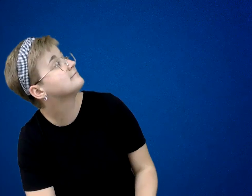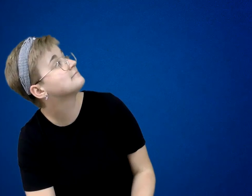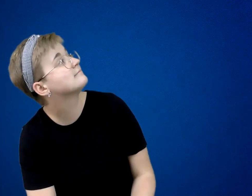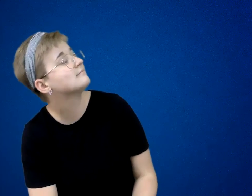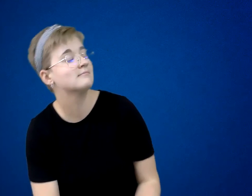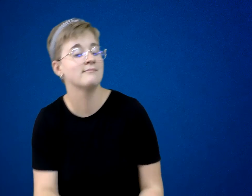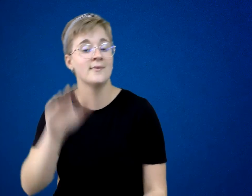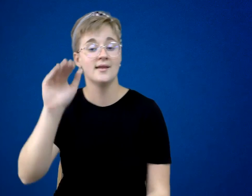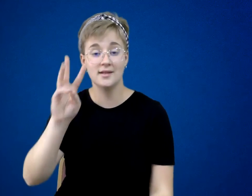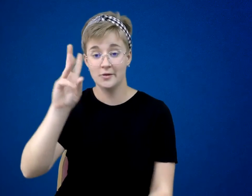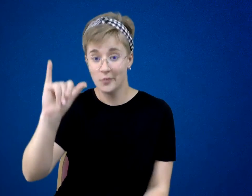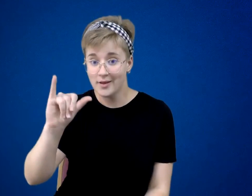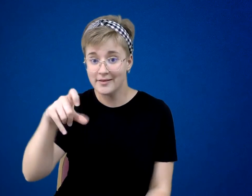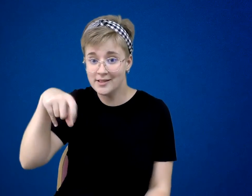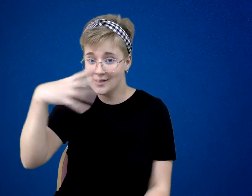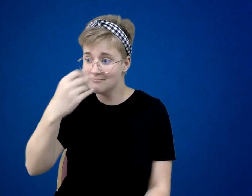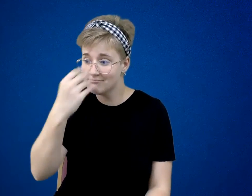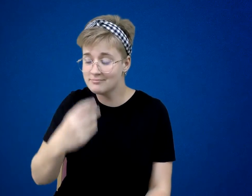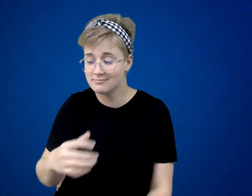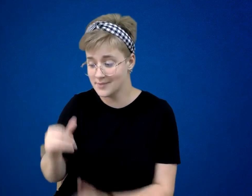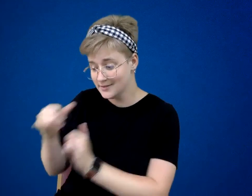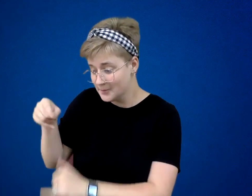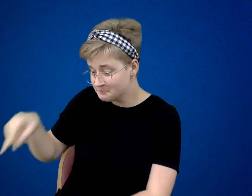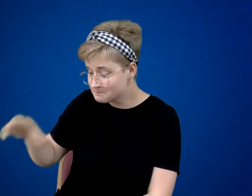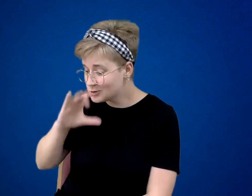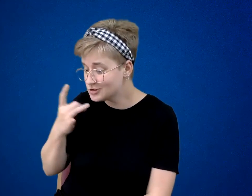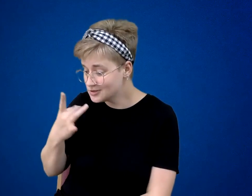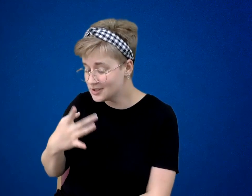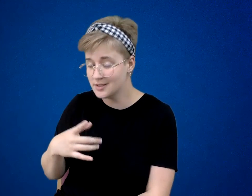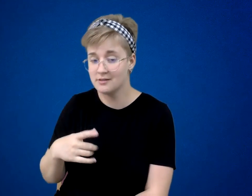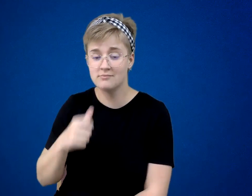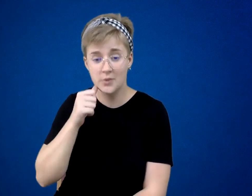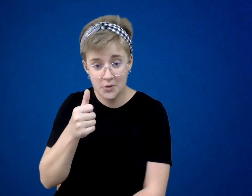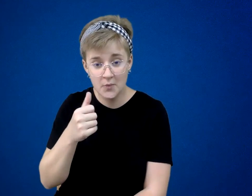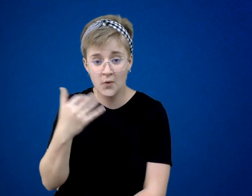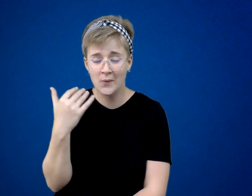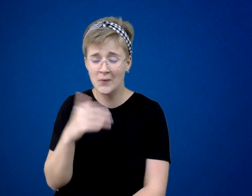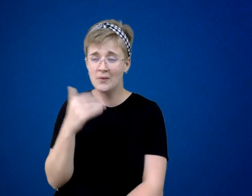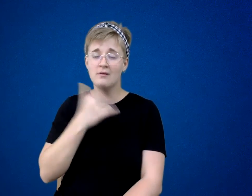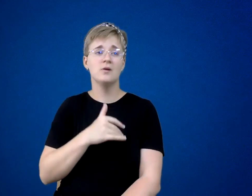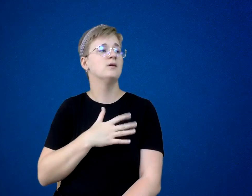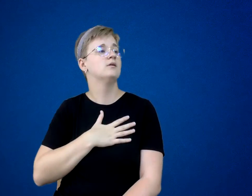Little Willy needed his rest. So did Searchlight. Tomorrow was going to be a big day.